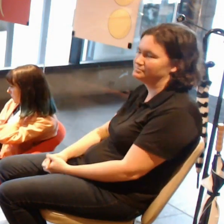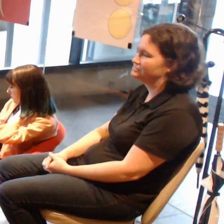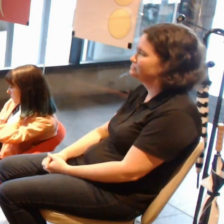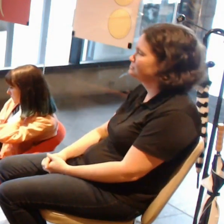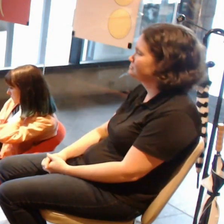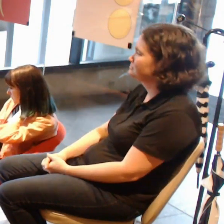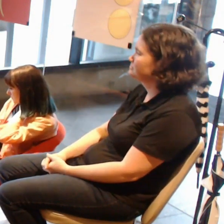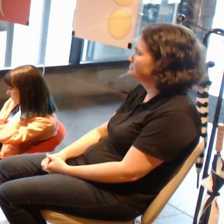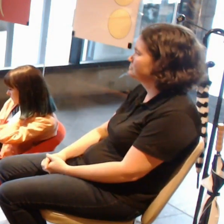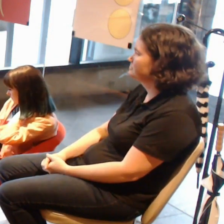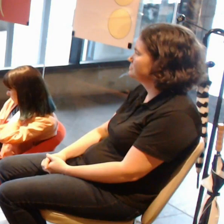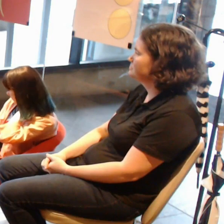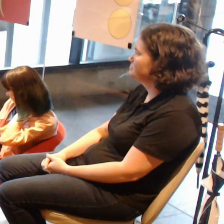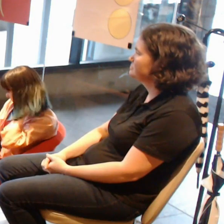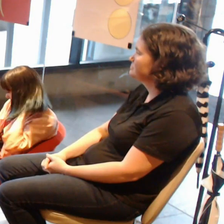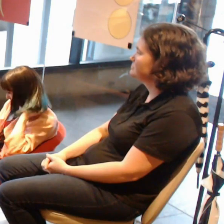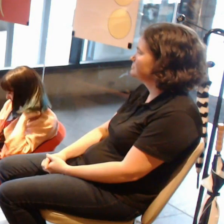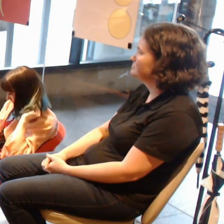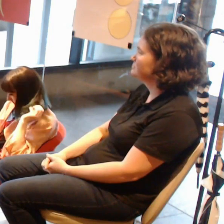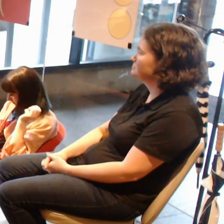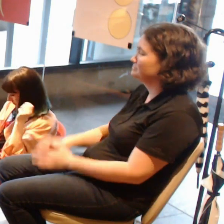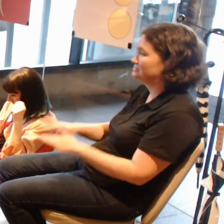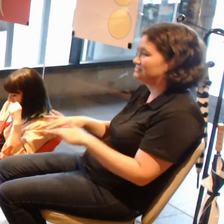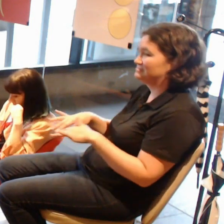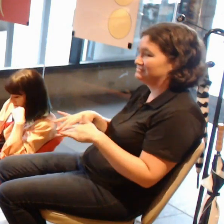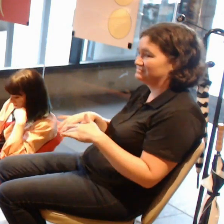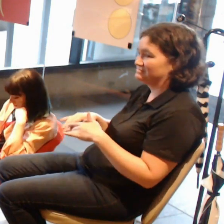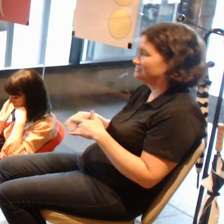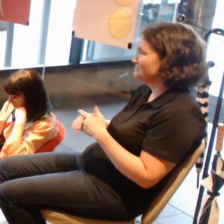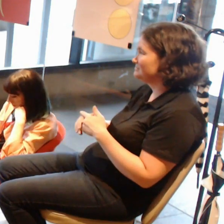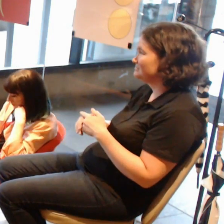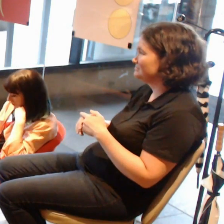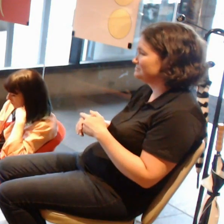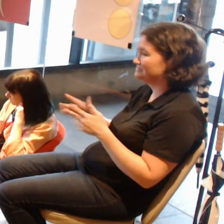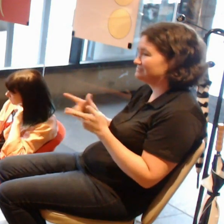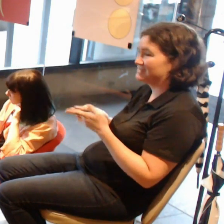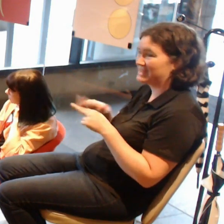but if anyone is hearing this, we do apologise profusely for that.